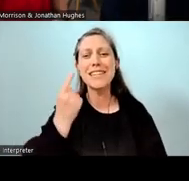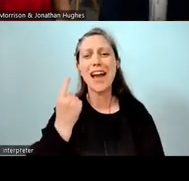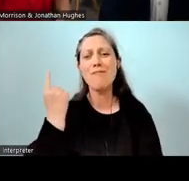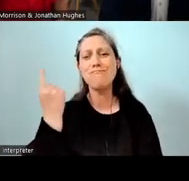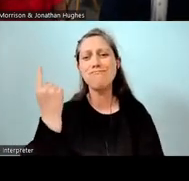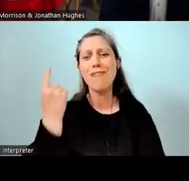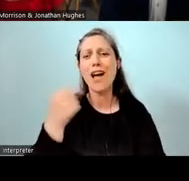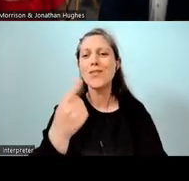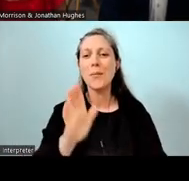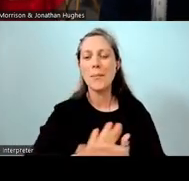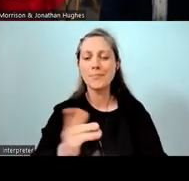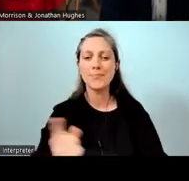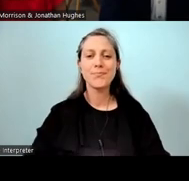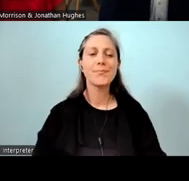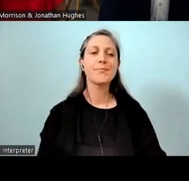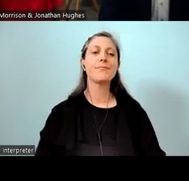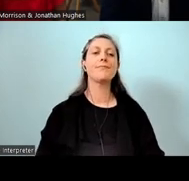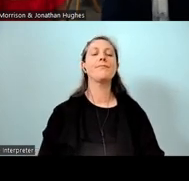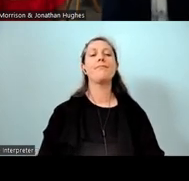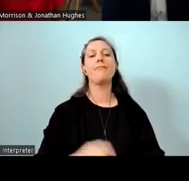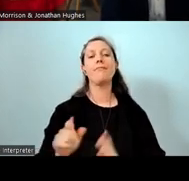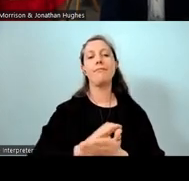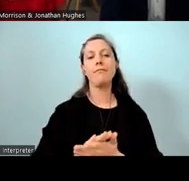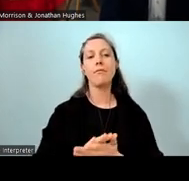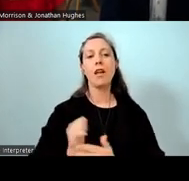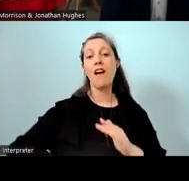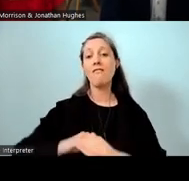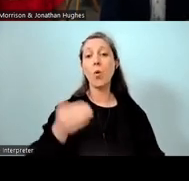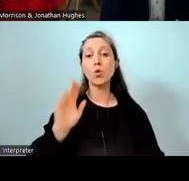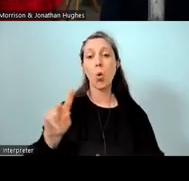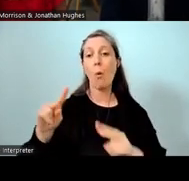I think one of the good things of the whole school is our review process, and we want to carry that over to our rumaki.